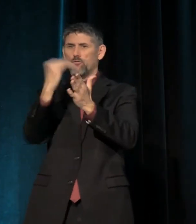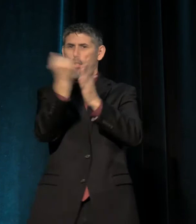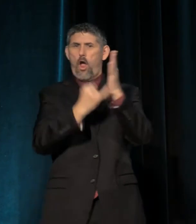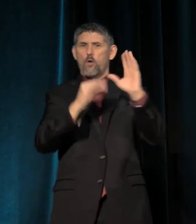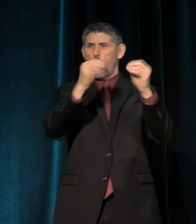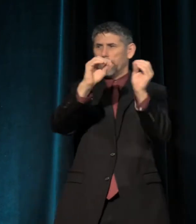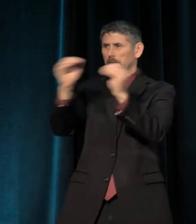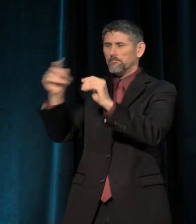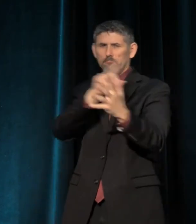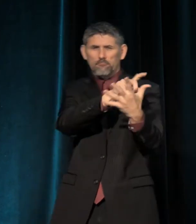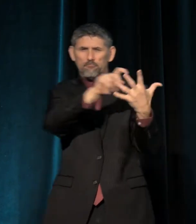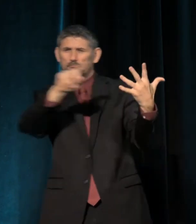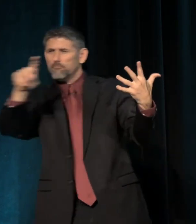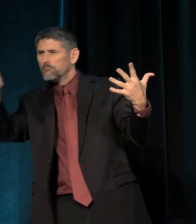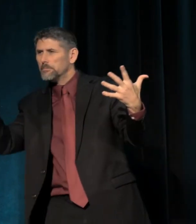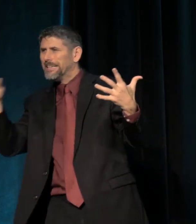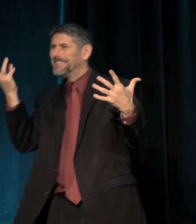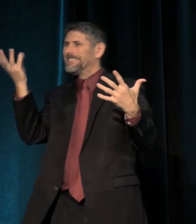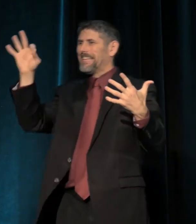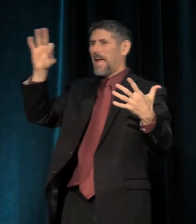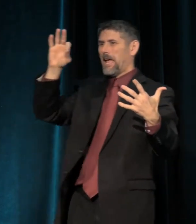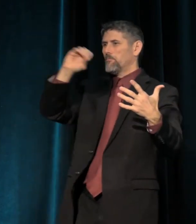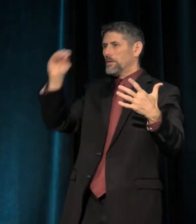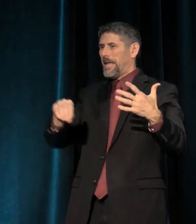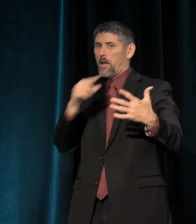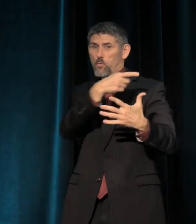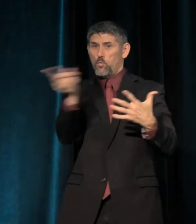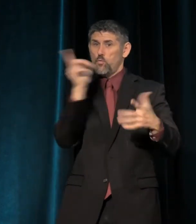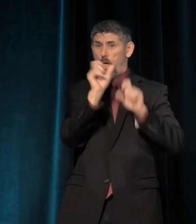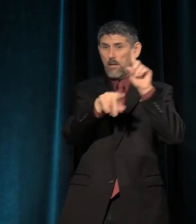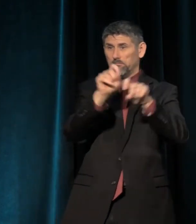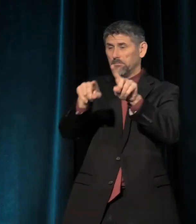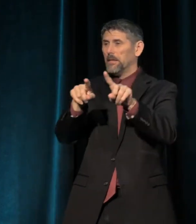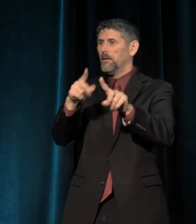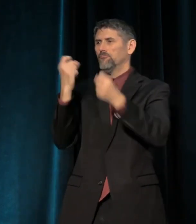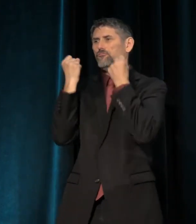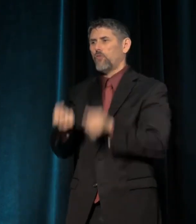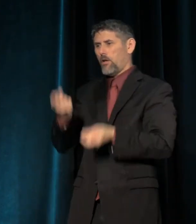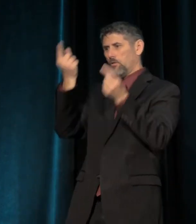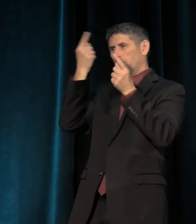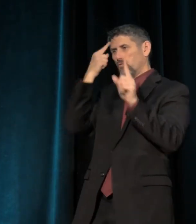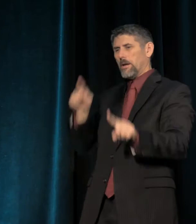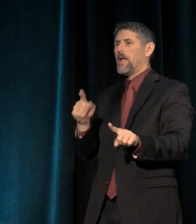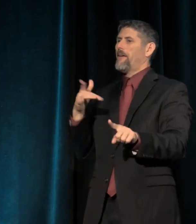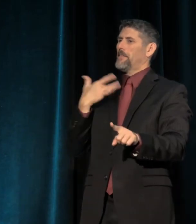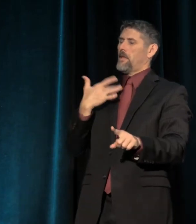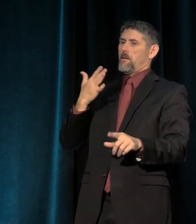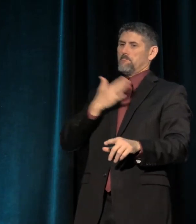and 69% of those polled agree to strongly agree with the statement "I feel my organization is diverse."